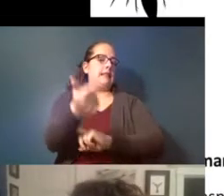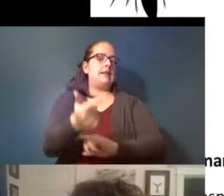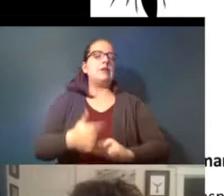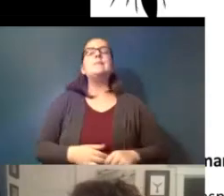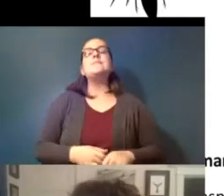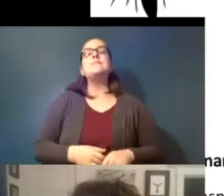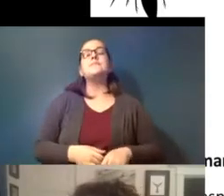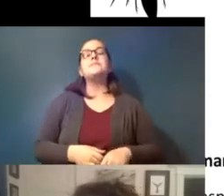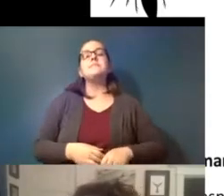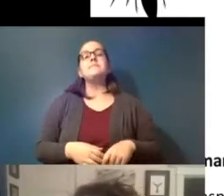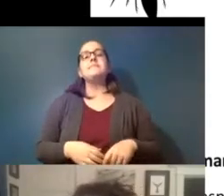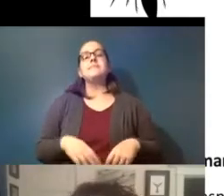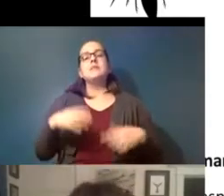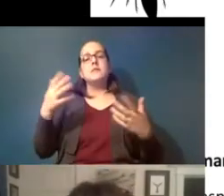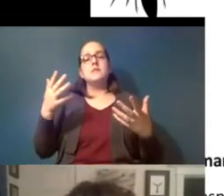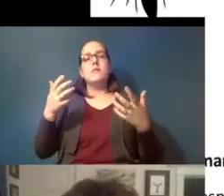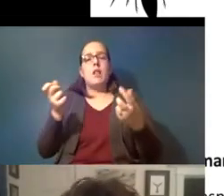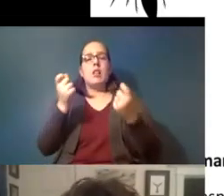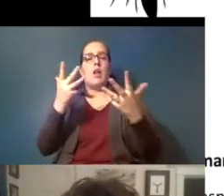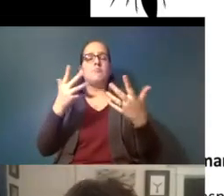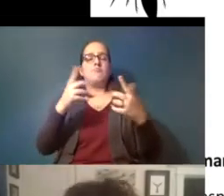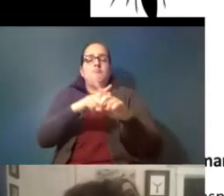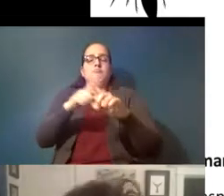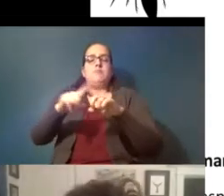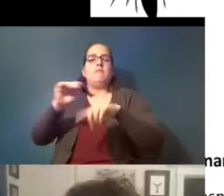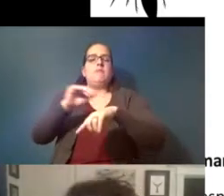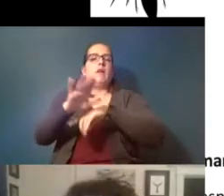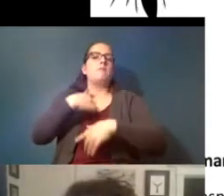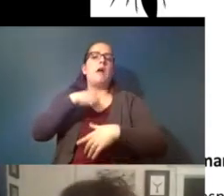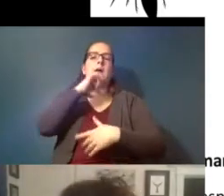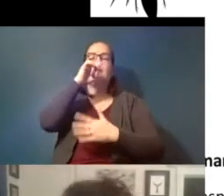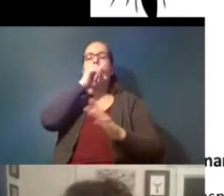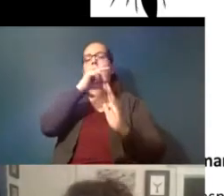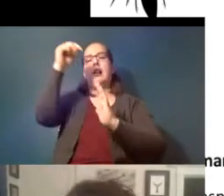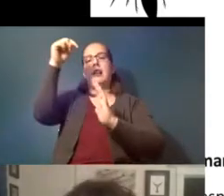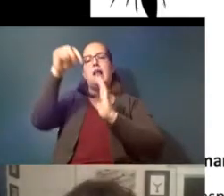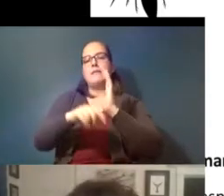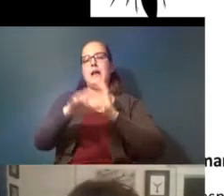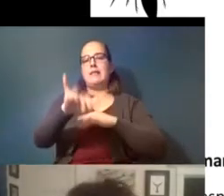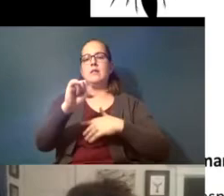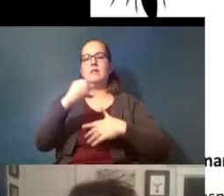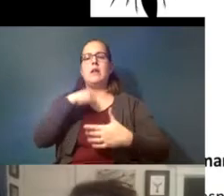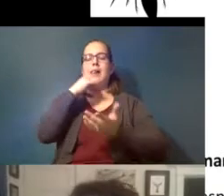so lots of different effects and i won't go too deep into this so i don't run out of time but